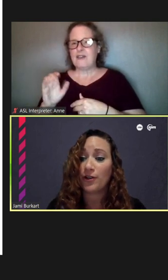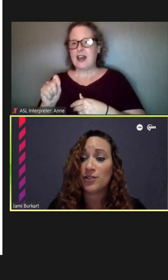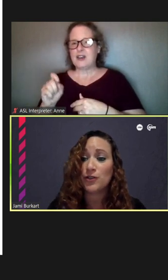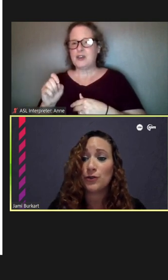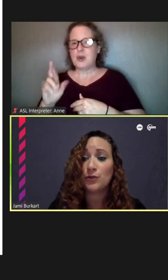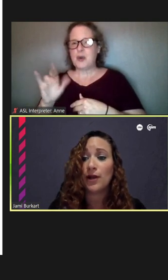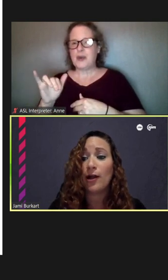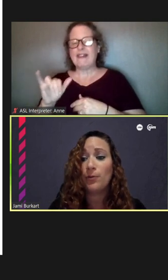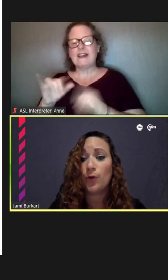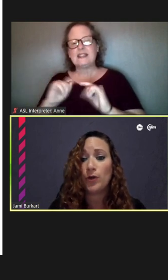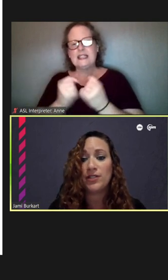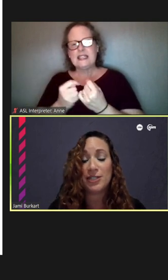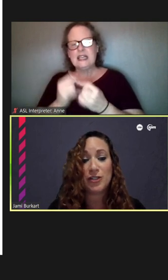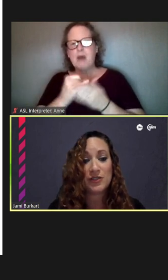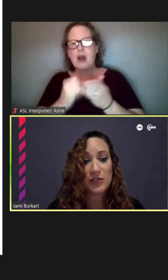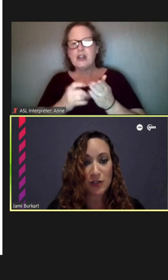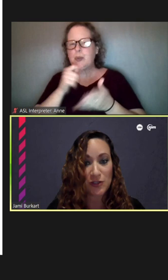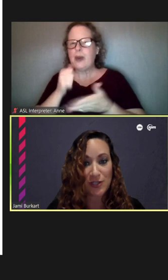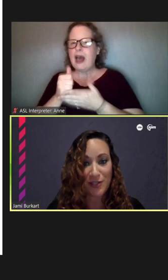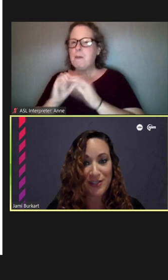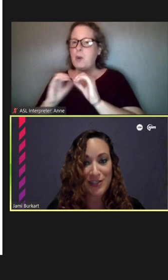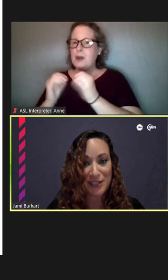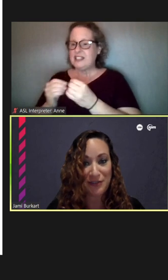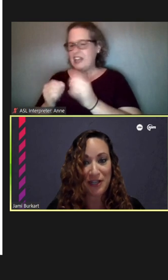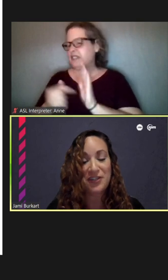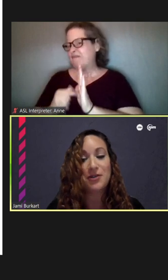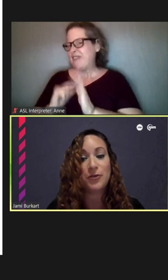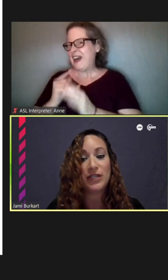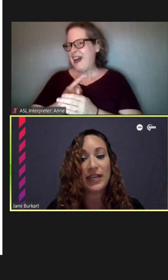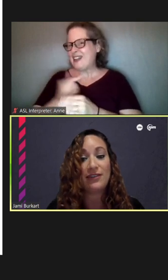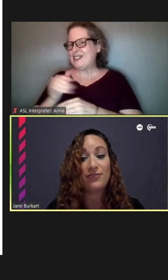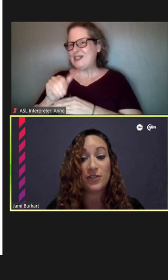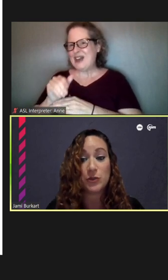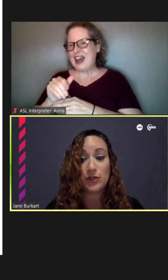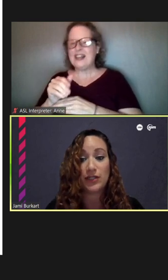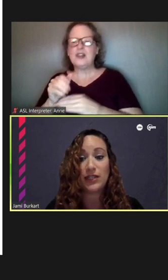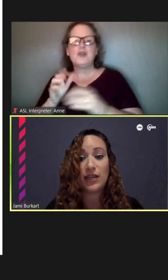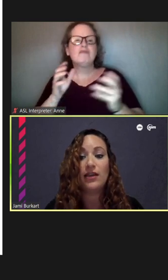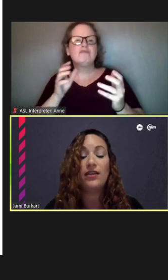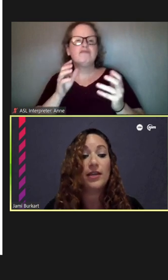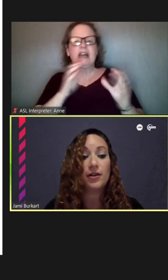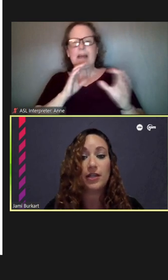artists who help organizations such as us this evening communicate visually. They are